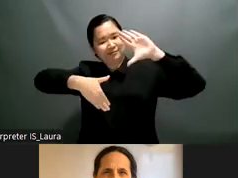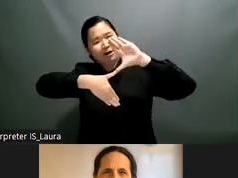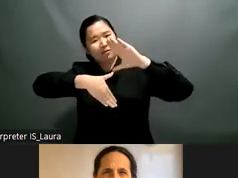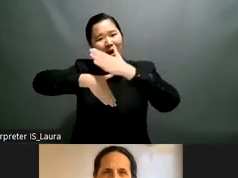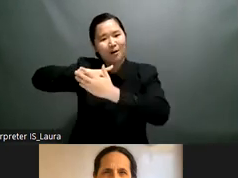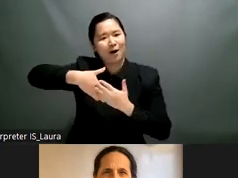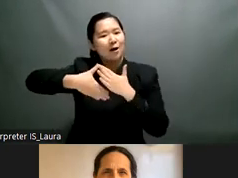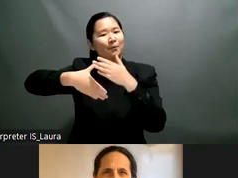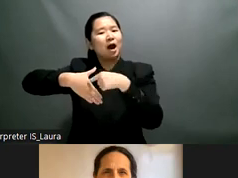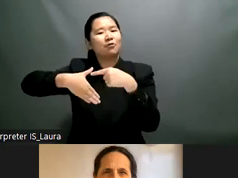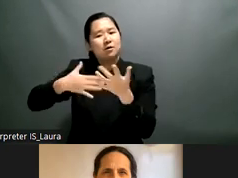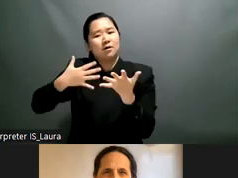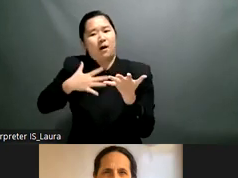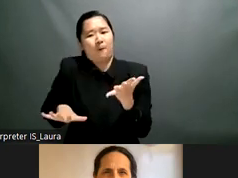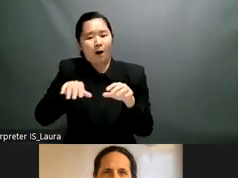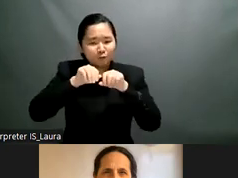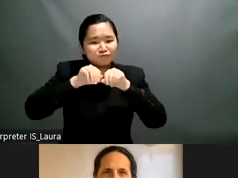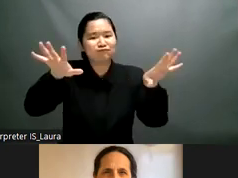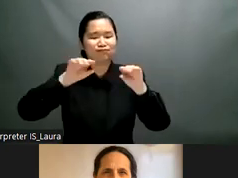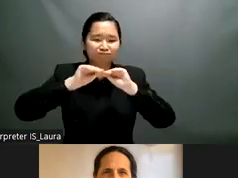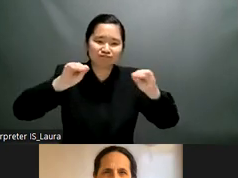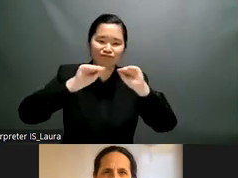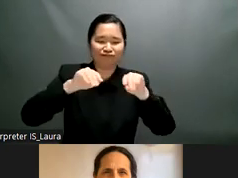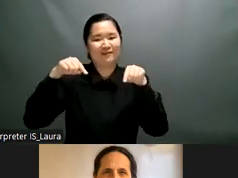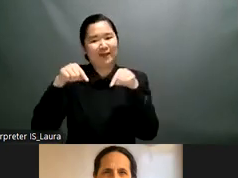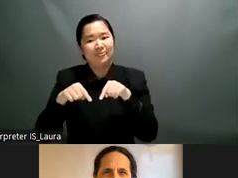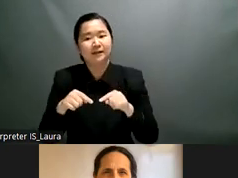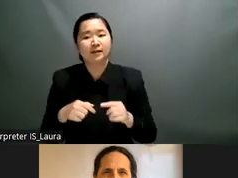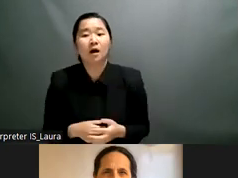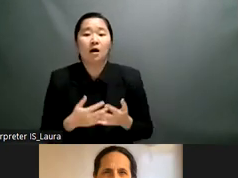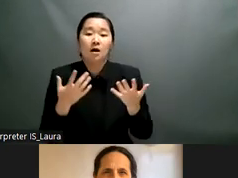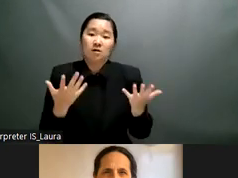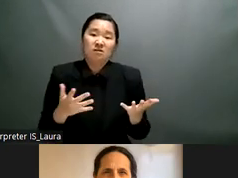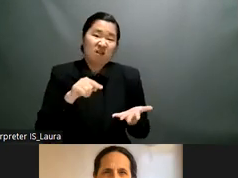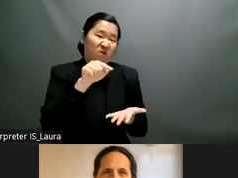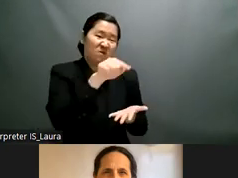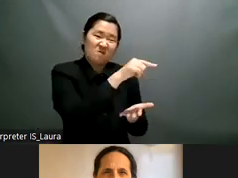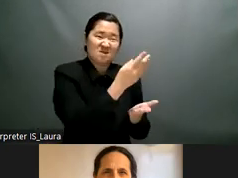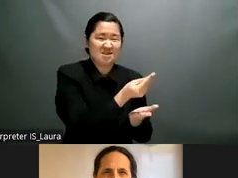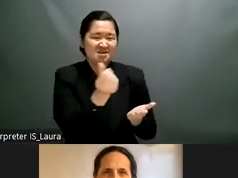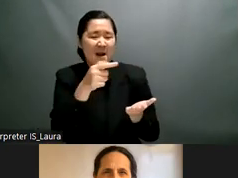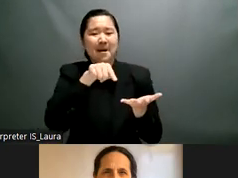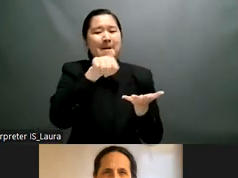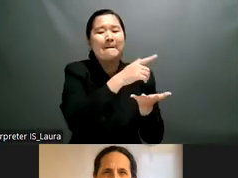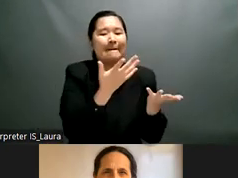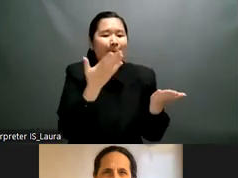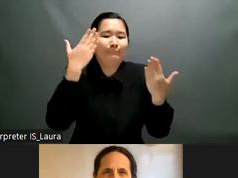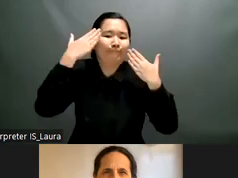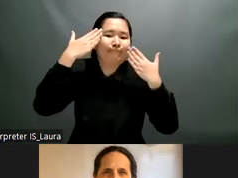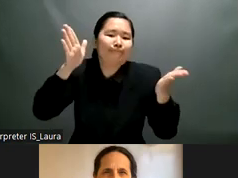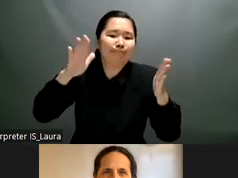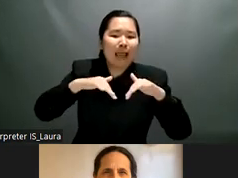in this feminism so we need to think that through inclu including in the feminist movement